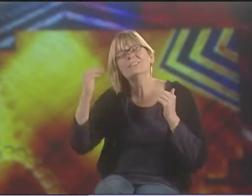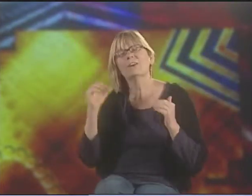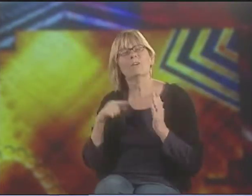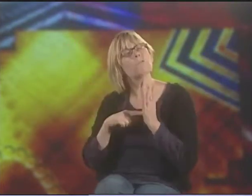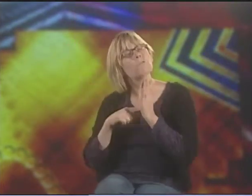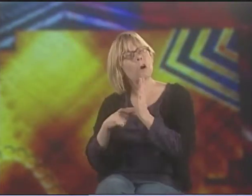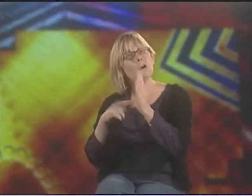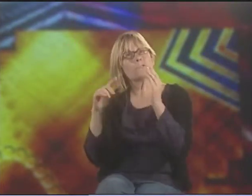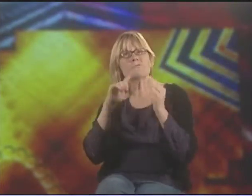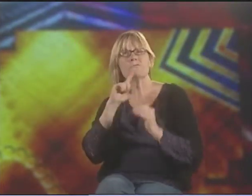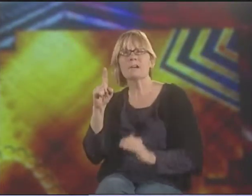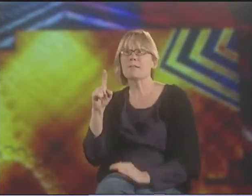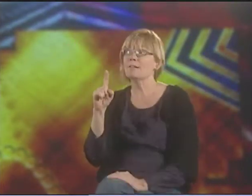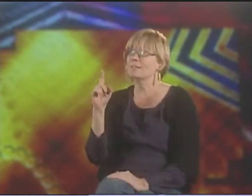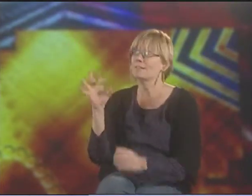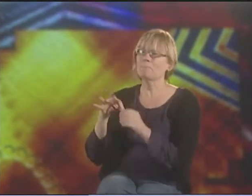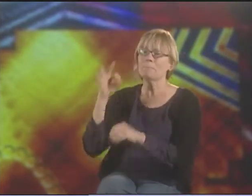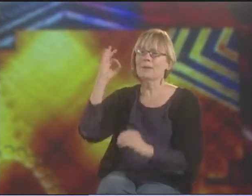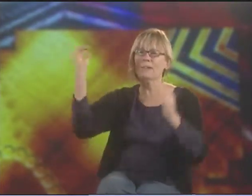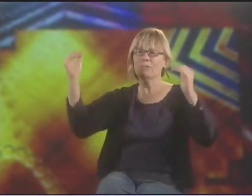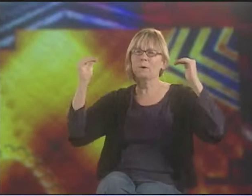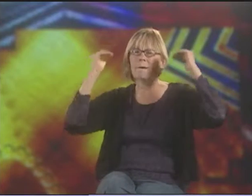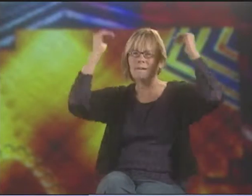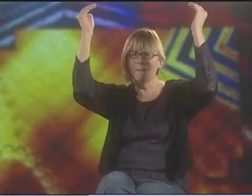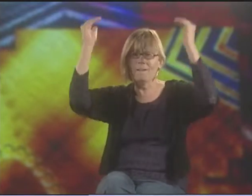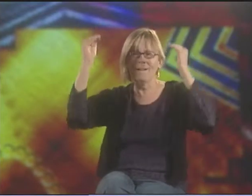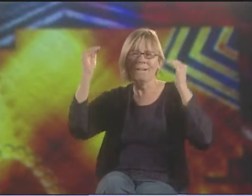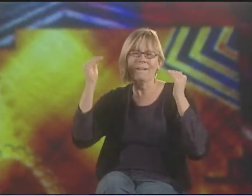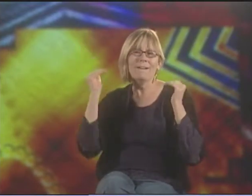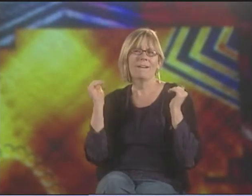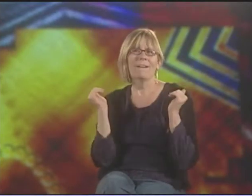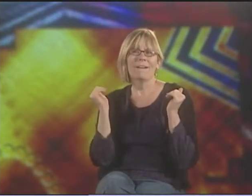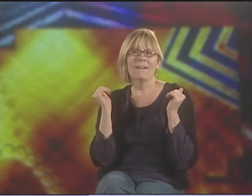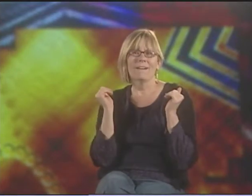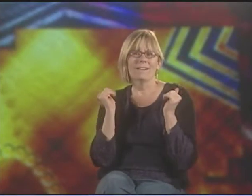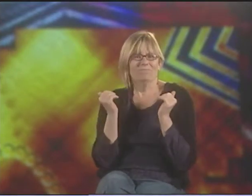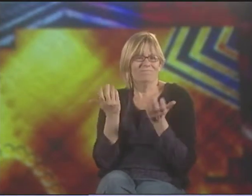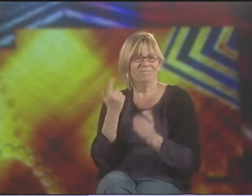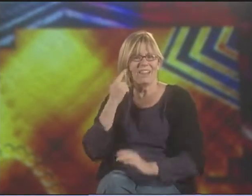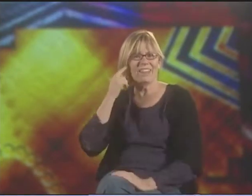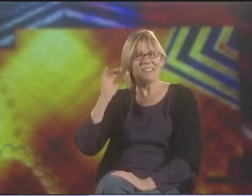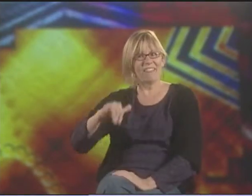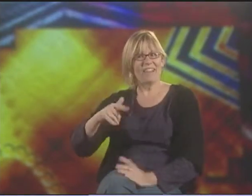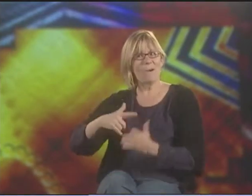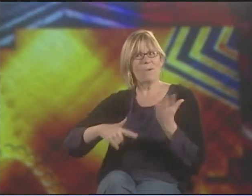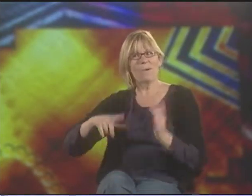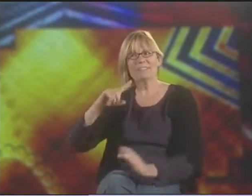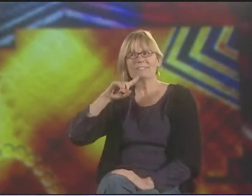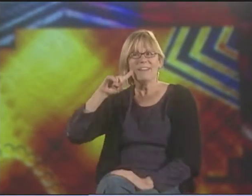SO THAT POEM REALLY SHOWS THE SPIRITUAL JOURNEY AND ENLIGHTENMENT, AND I THINK THAT THAT'S WHAT